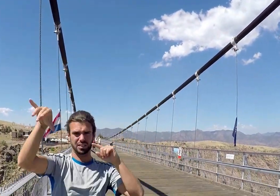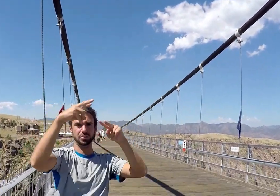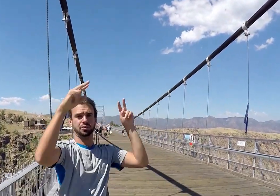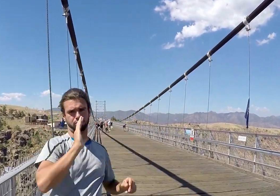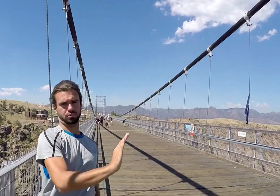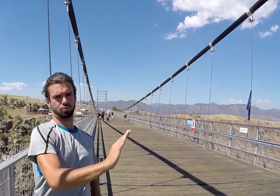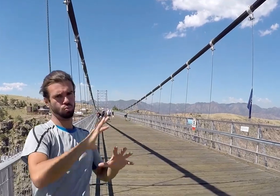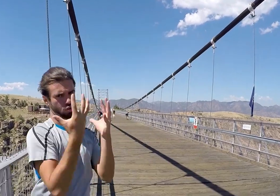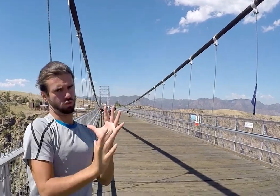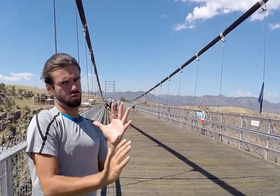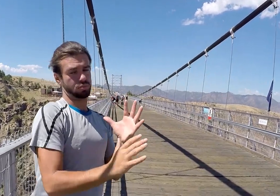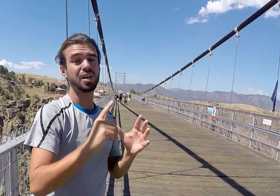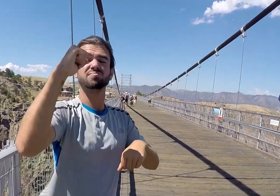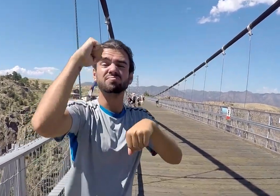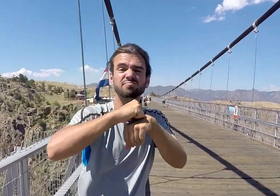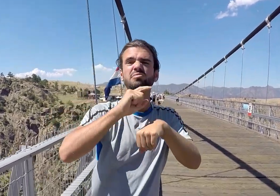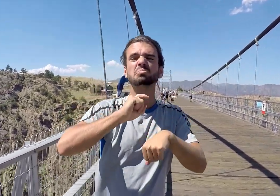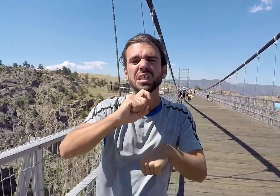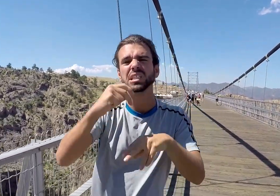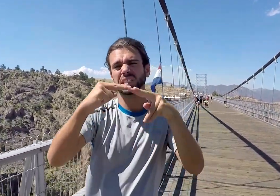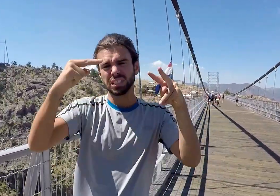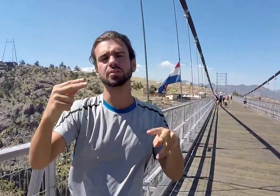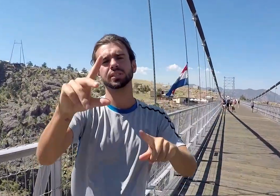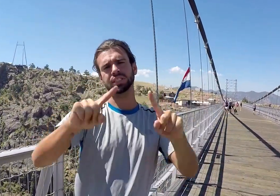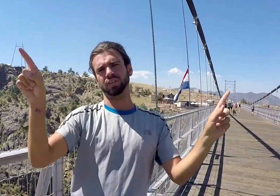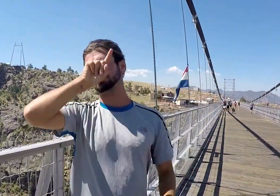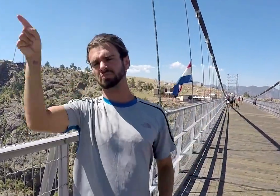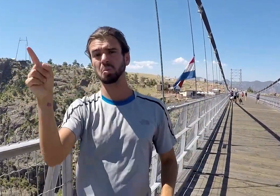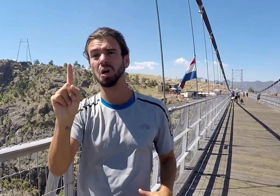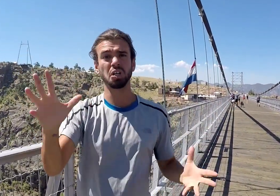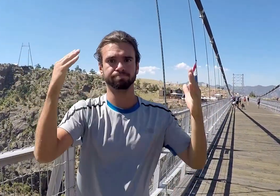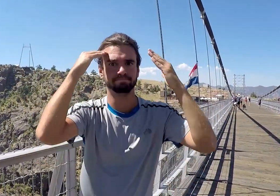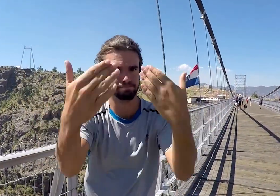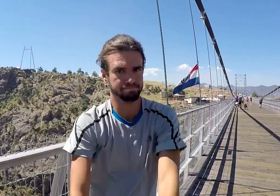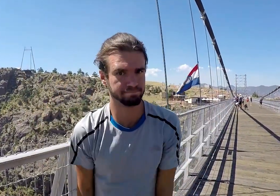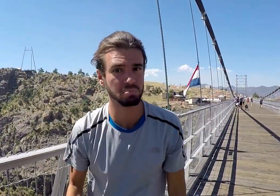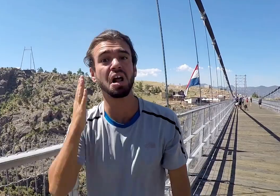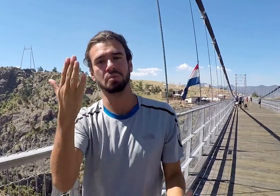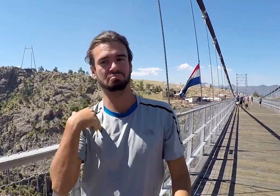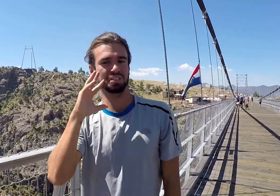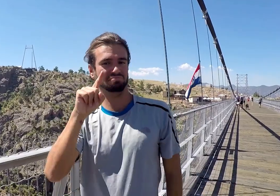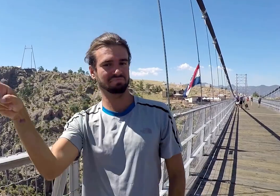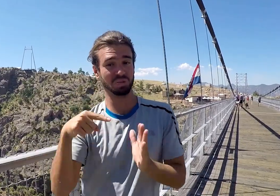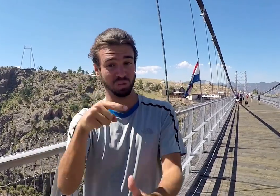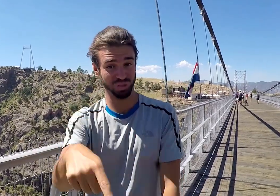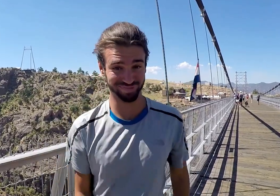That's the highest supension bridge (correct: it's no longer the world's highest suspension bridge). Now where the world's highest bridge is at? I've no idea! Maybe I'll find out later and make a video for you guys!